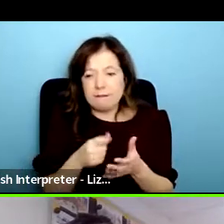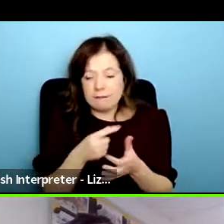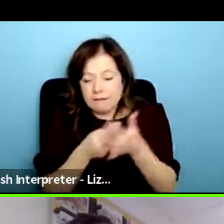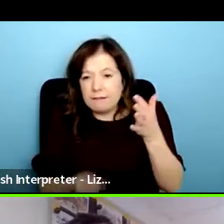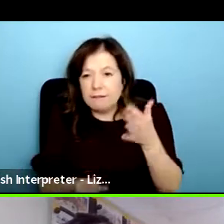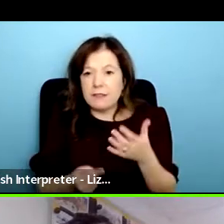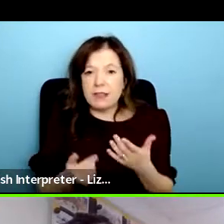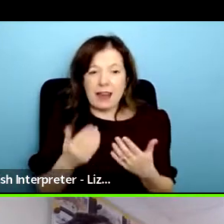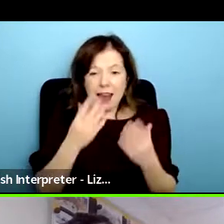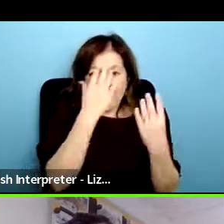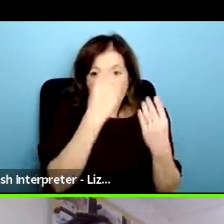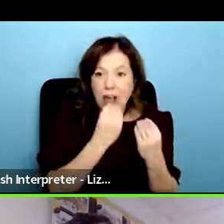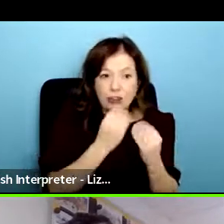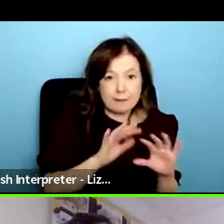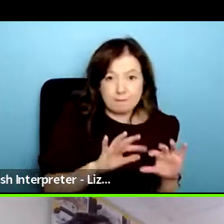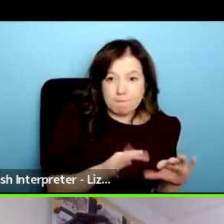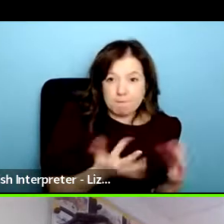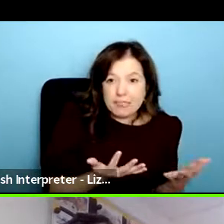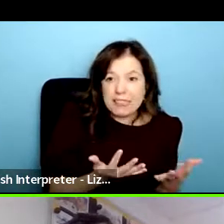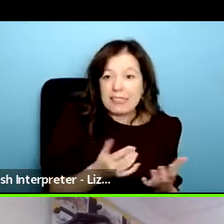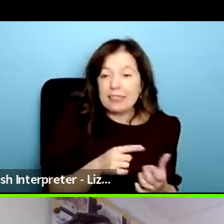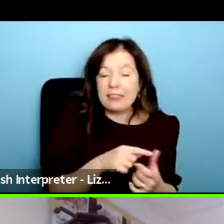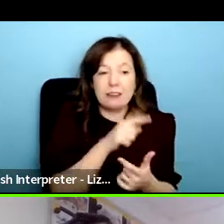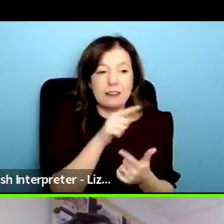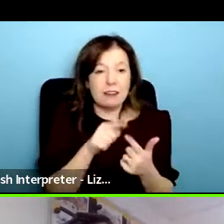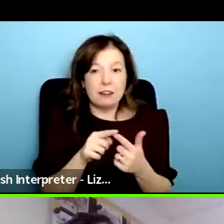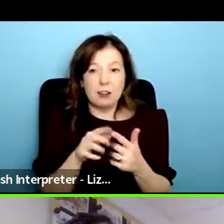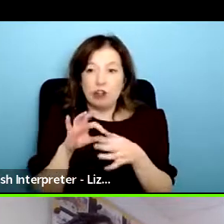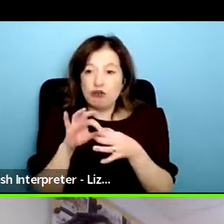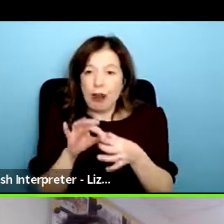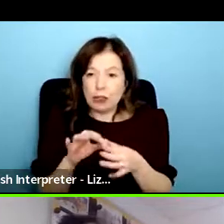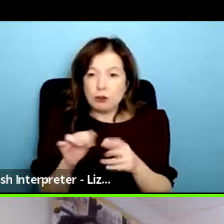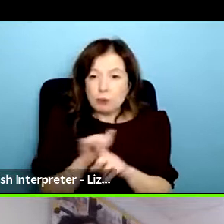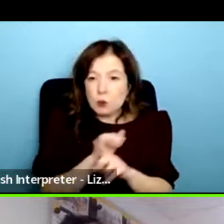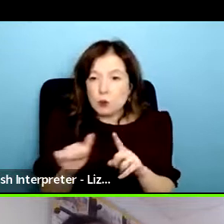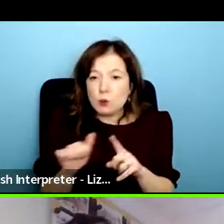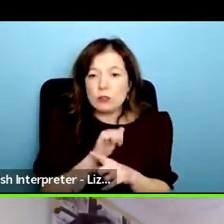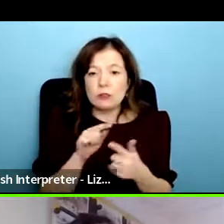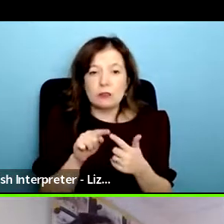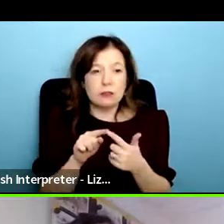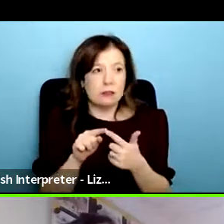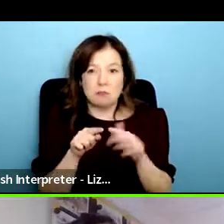have gone through um abusive relationships and they've run away from those relationships some